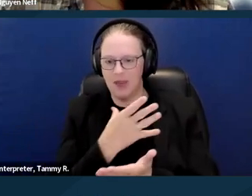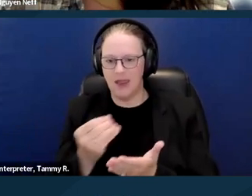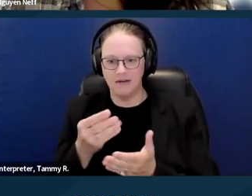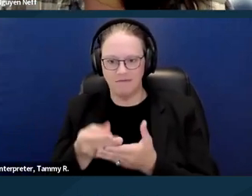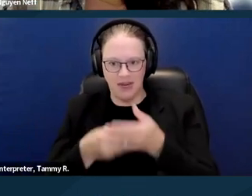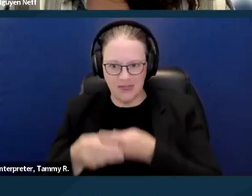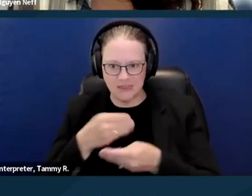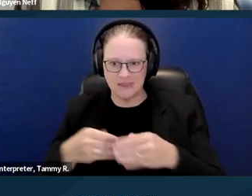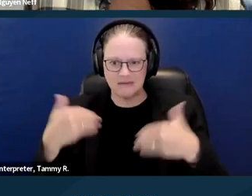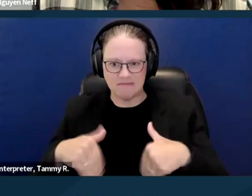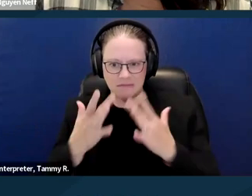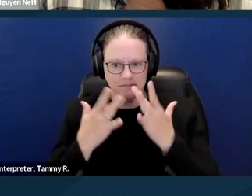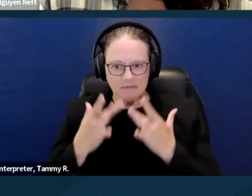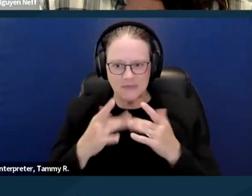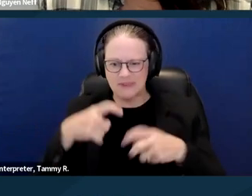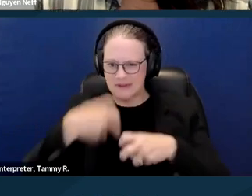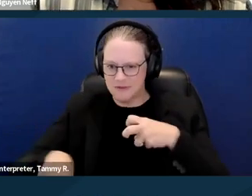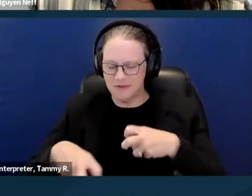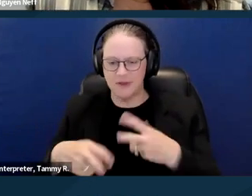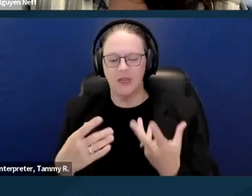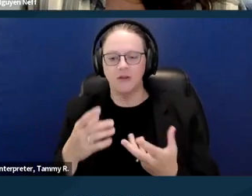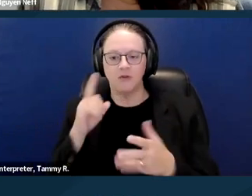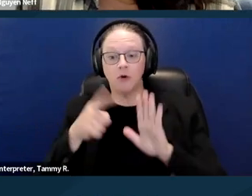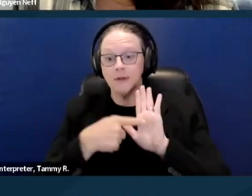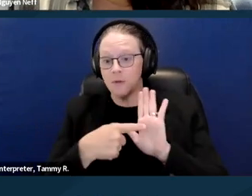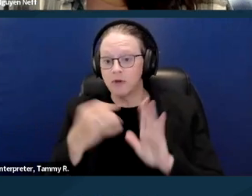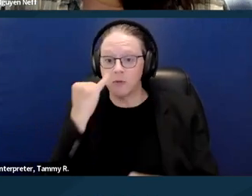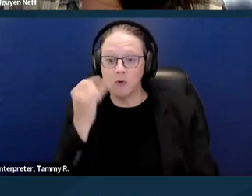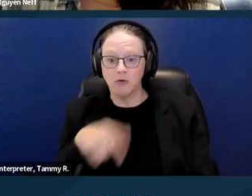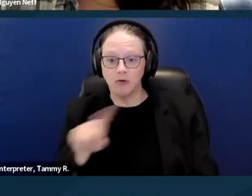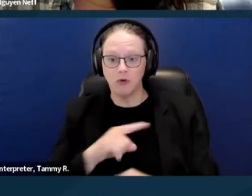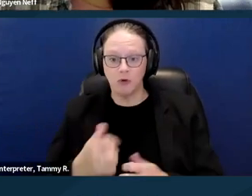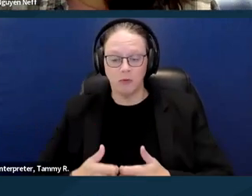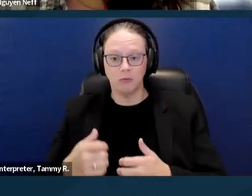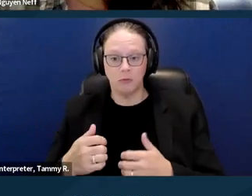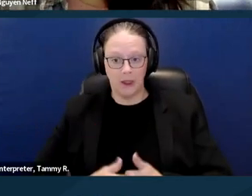So one of the prime examples of that is if you're someone who survives on social security,